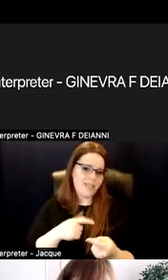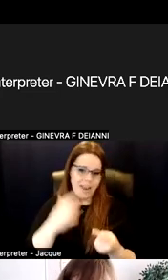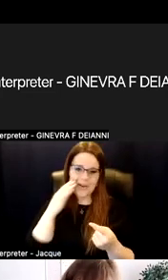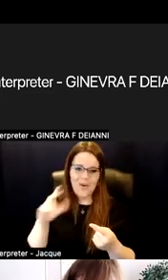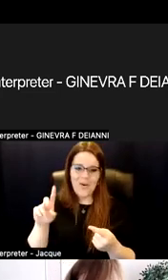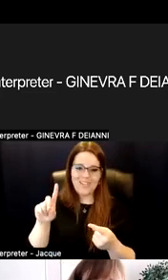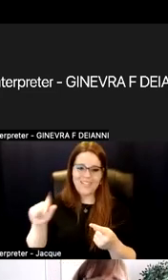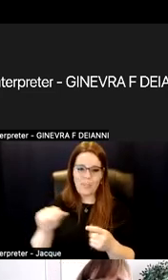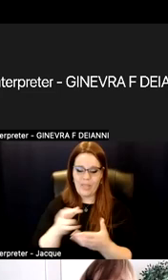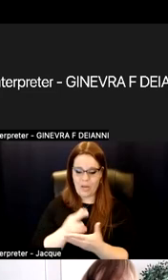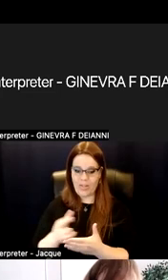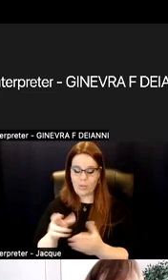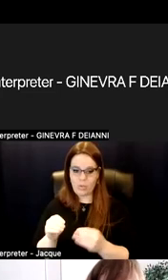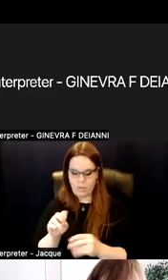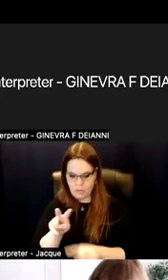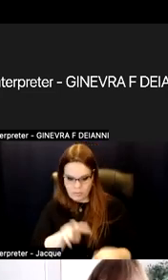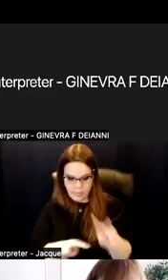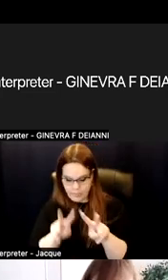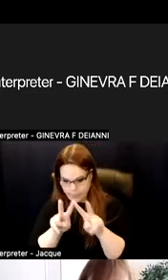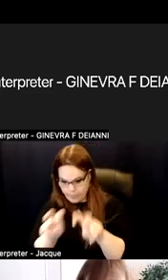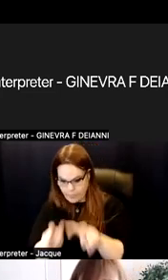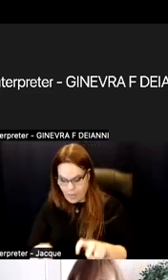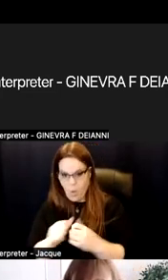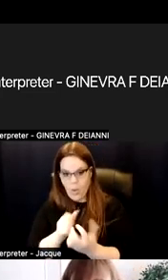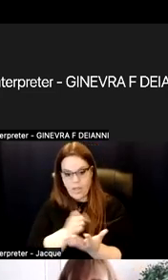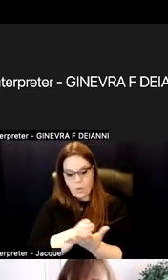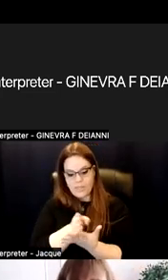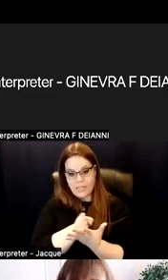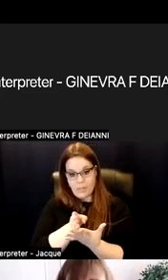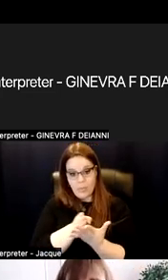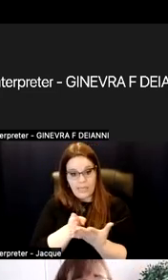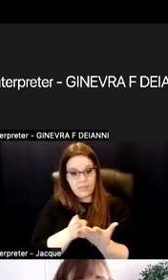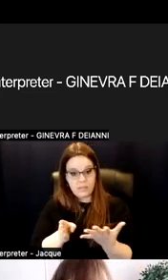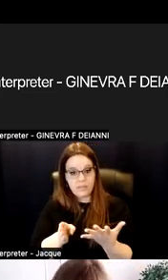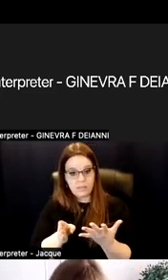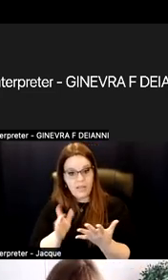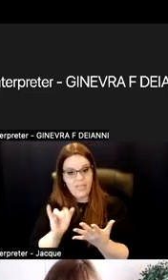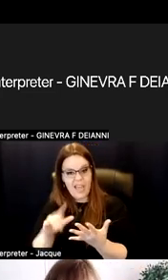very closely with those disciplines to problem solve,